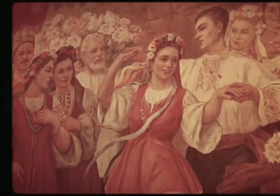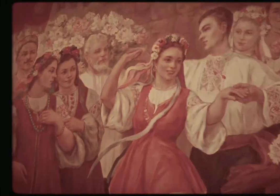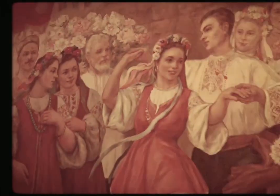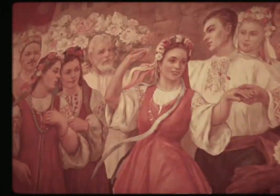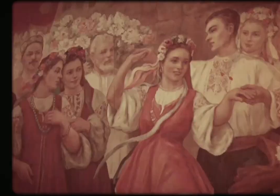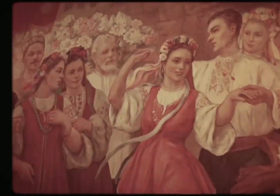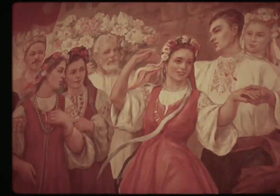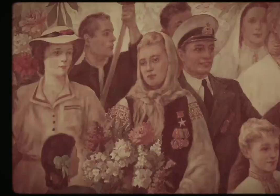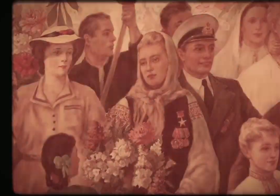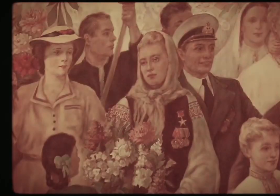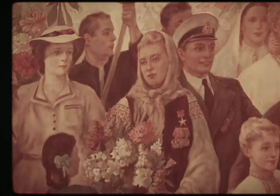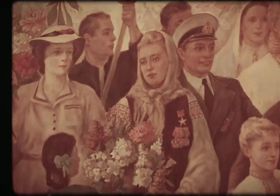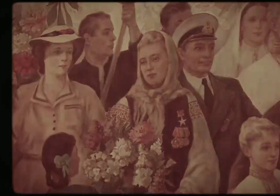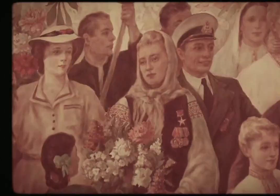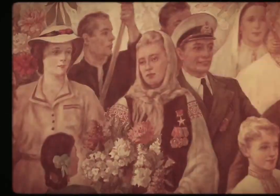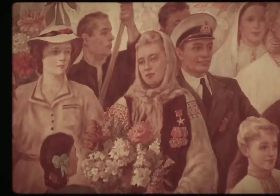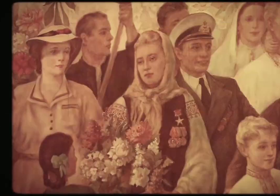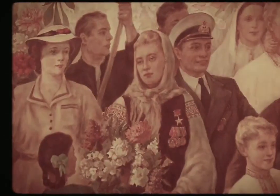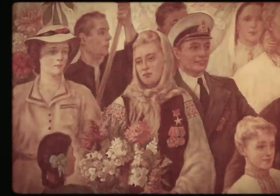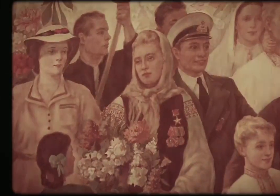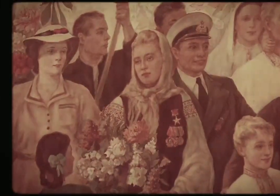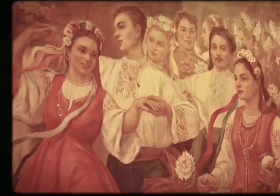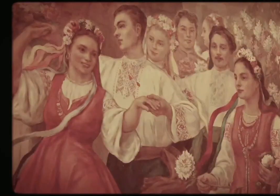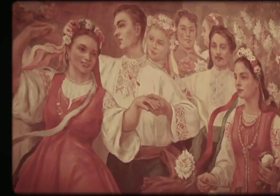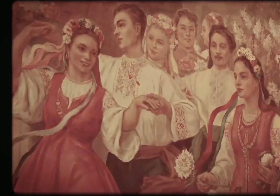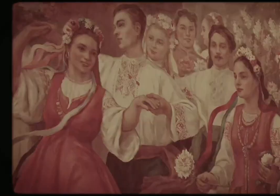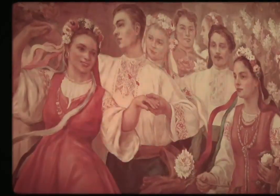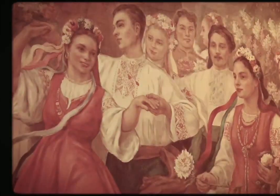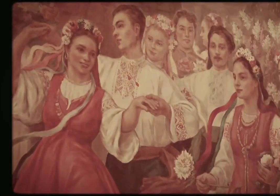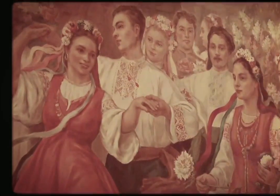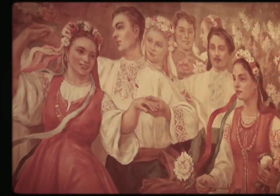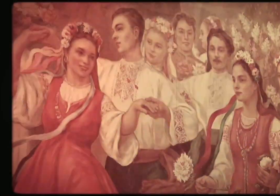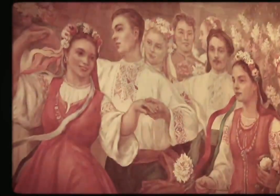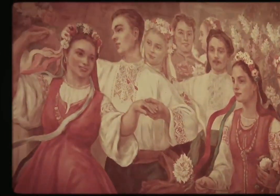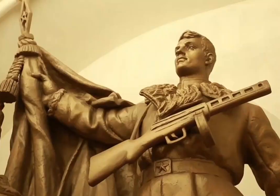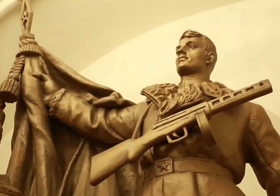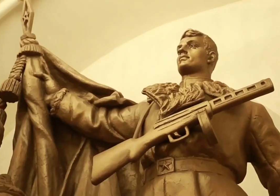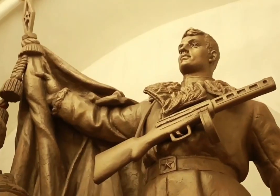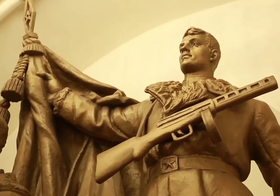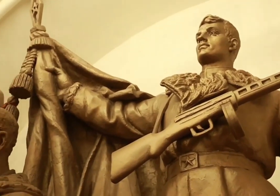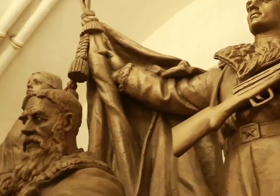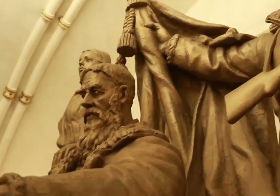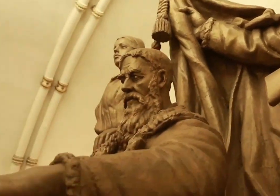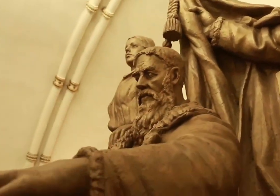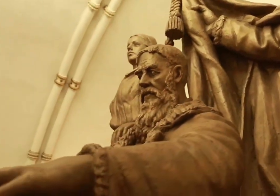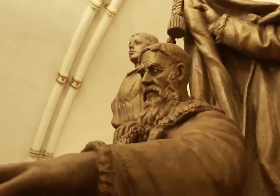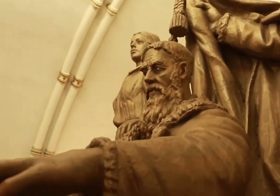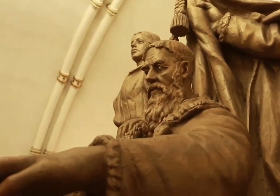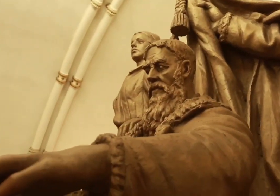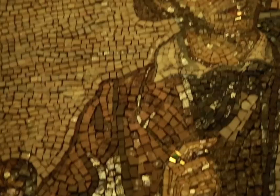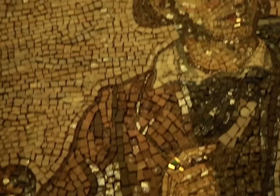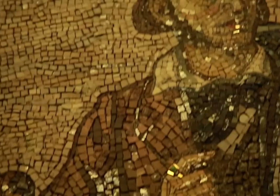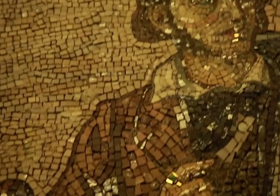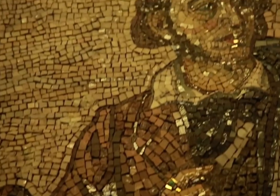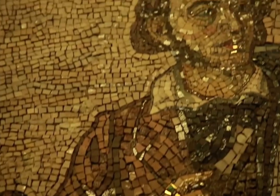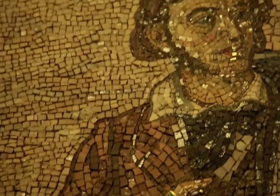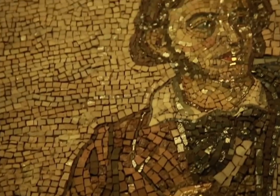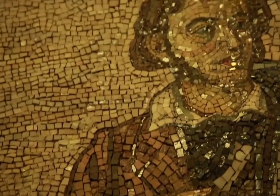(Mural at Kievskaya Station honoring the Ukrainian people) (Statue honoring the Soviet guerrillas at Partisanskaya Station) (Mosaic of Russian poet Alexander Pushkin at Pushkinskaya